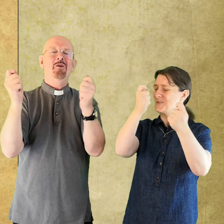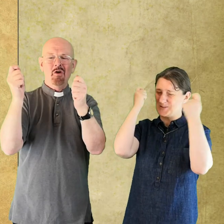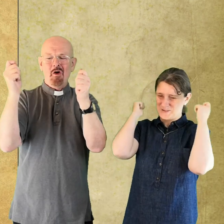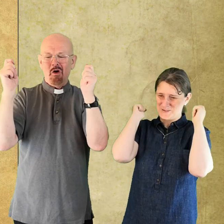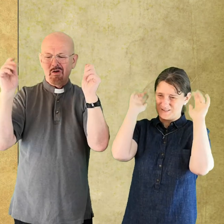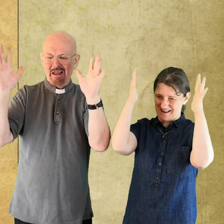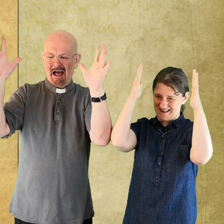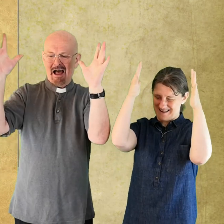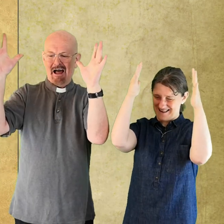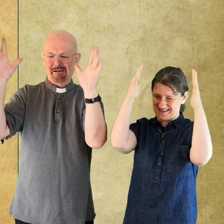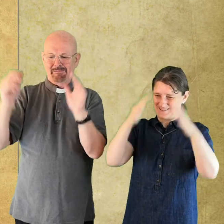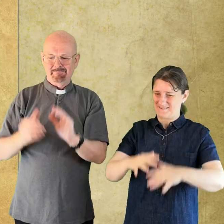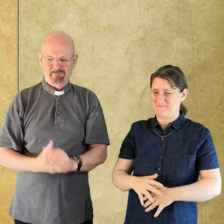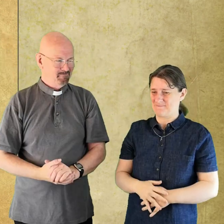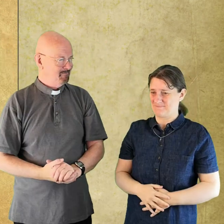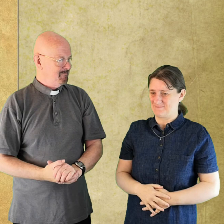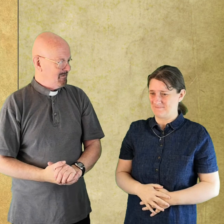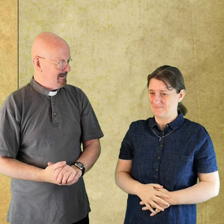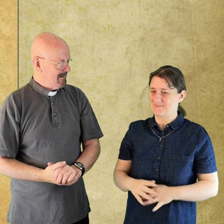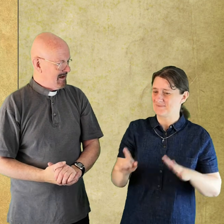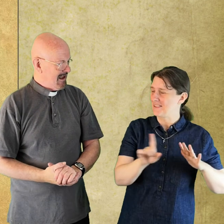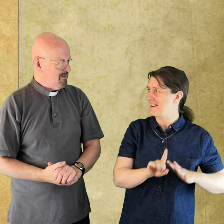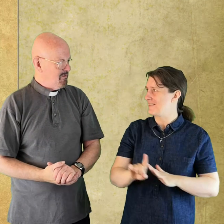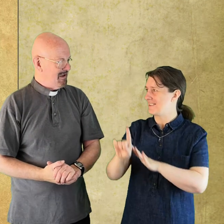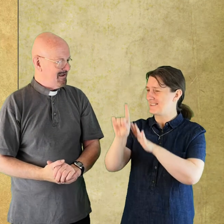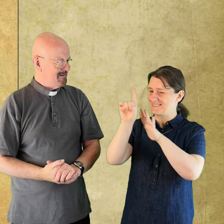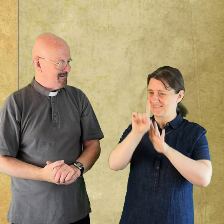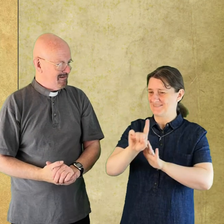by